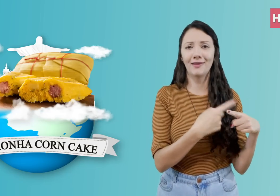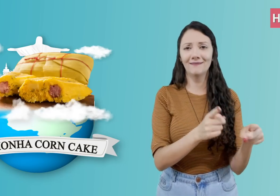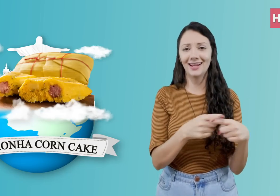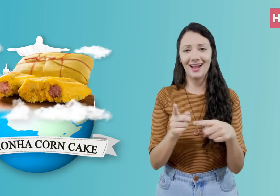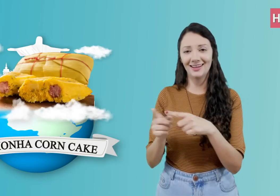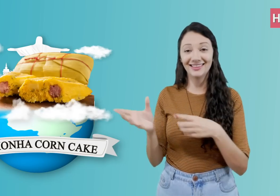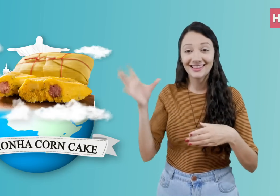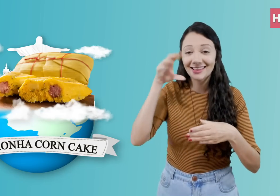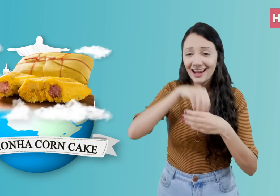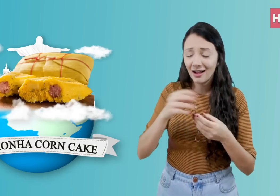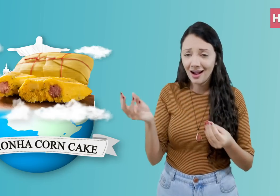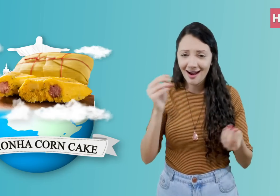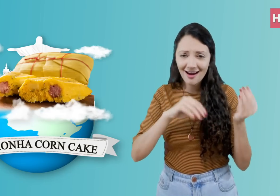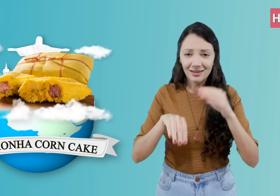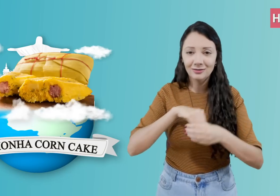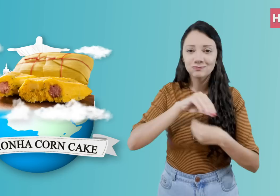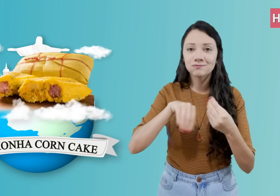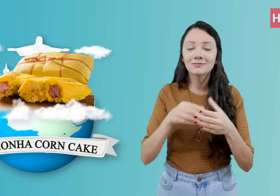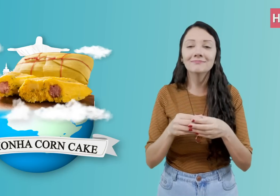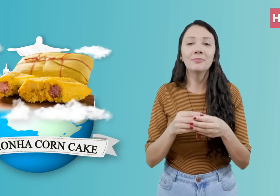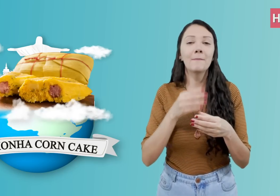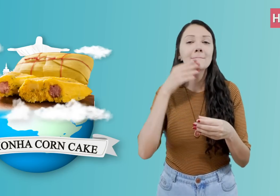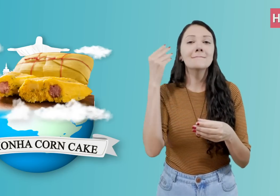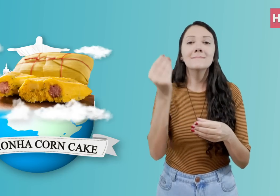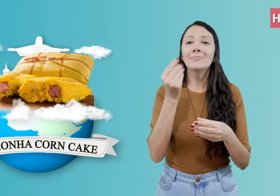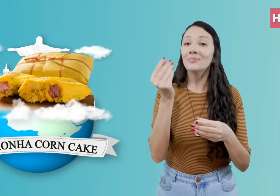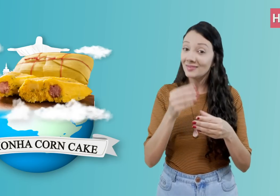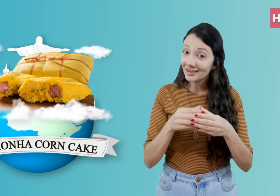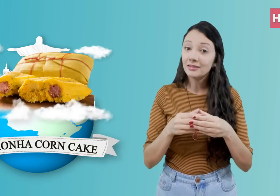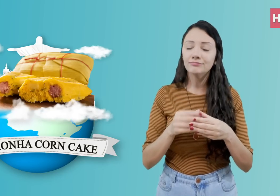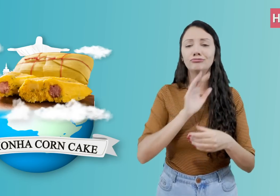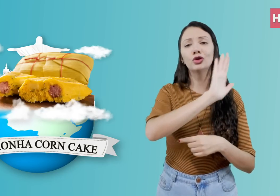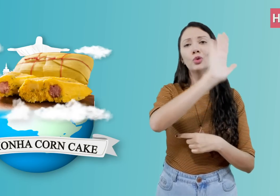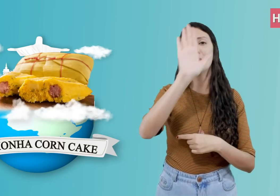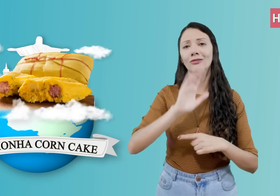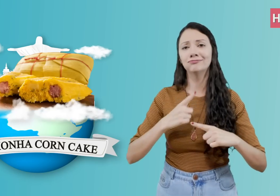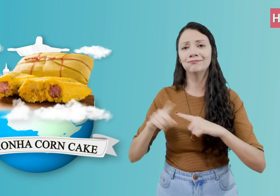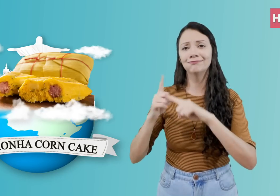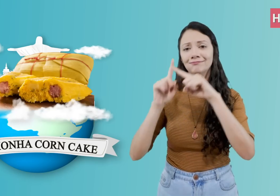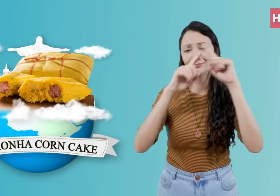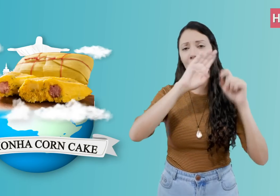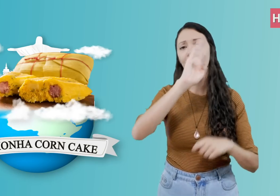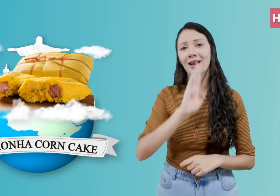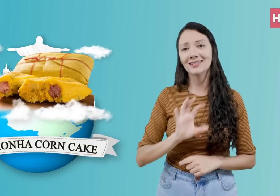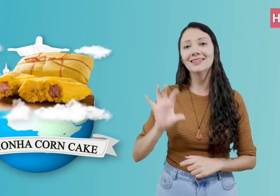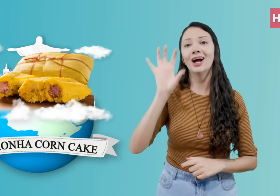It is eaten in several regions of Brazil.